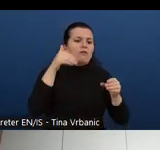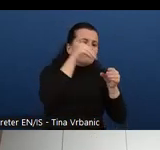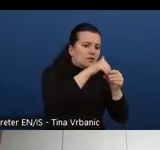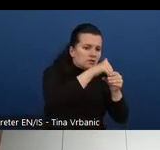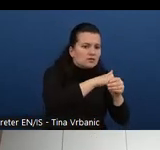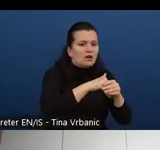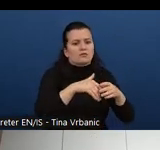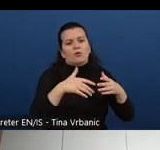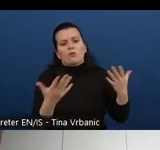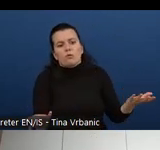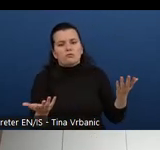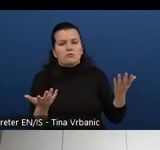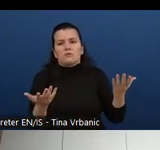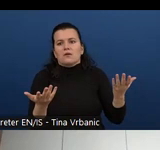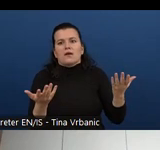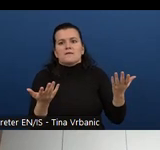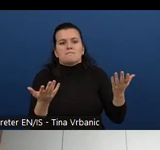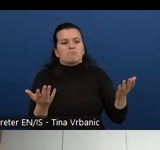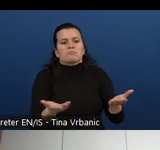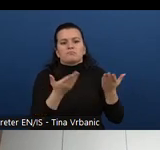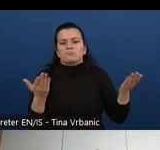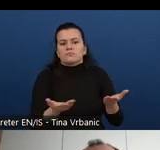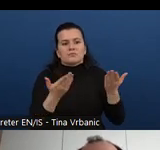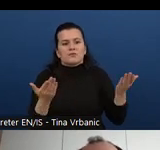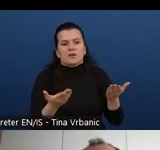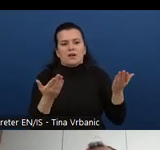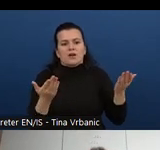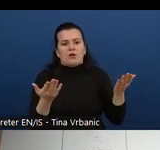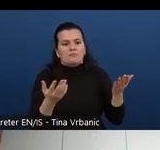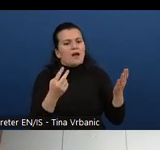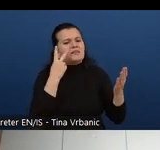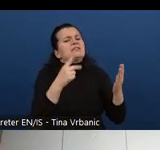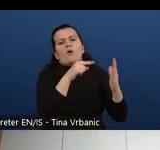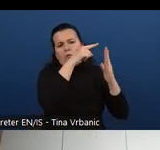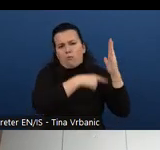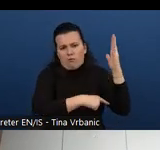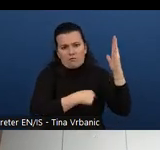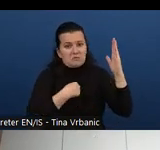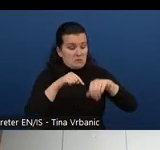probably cover in a curricula if time permits or if there are resources for that.